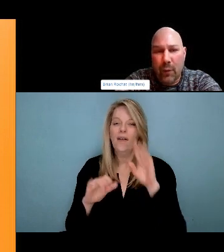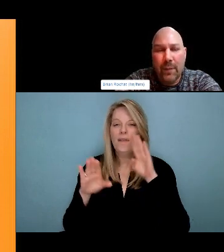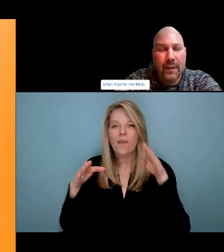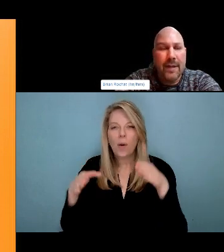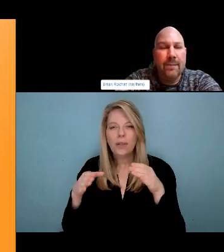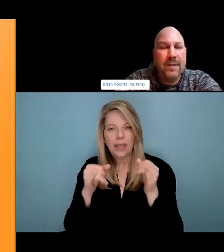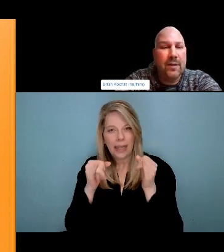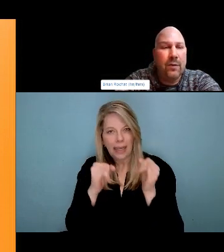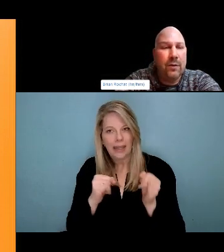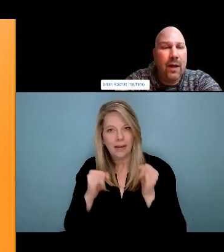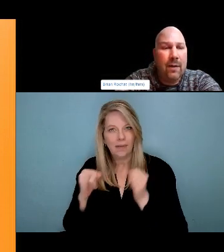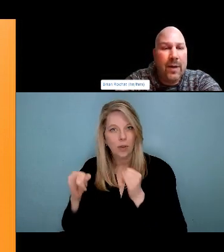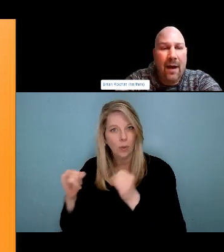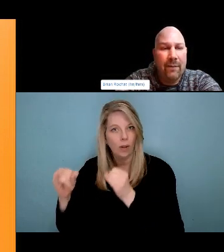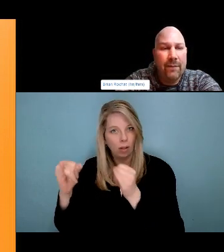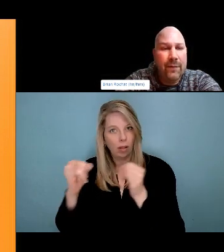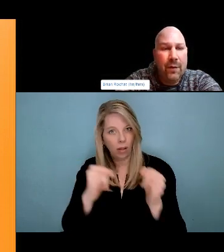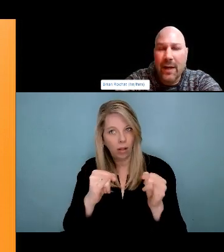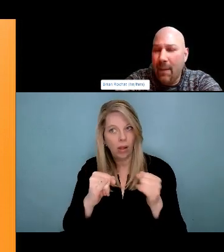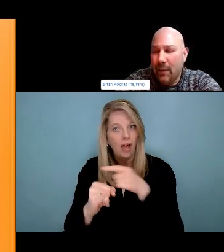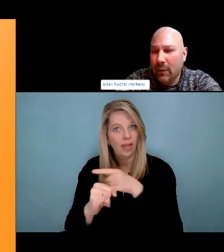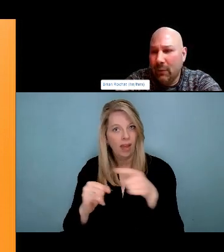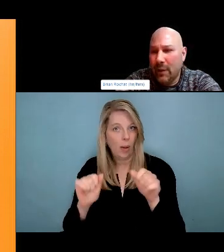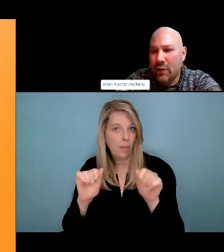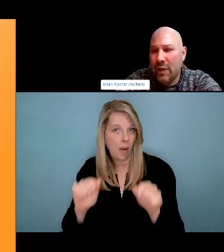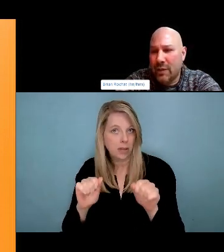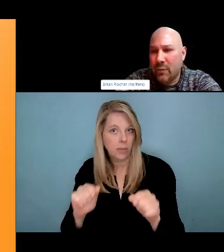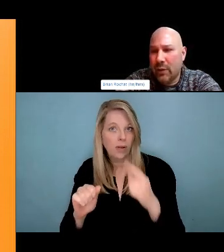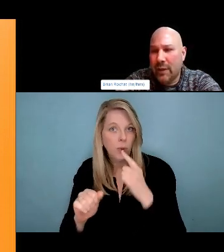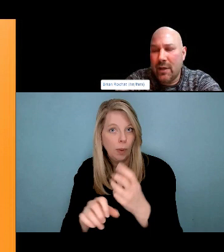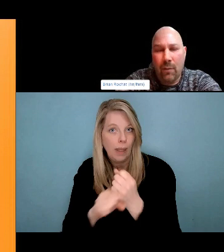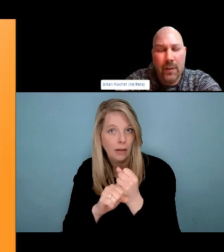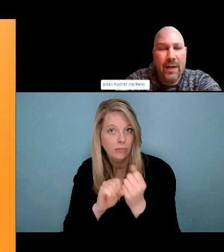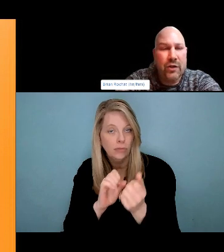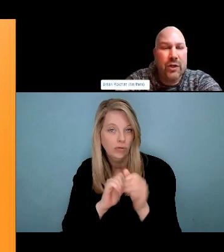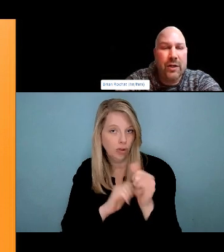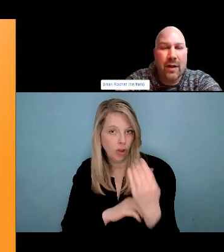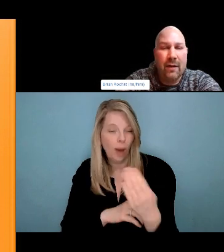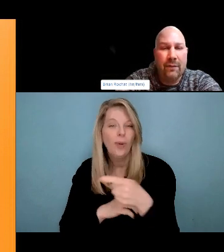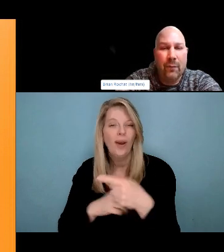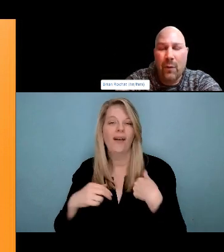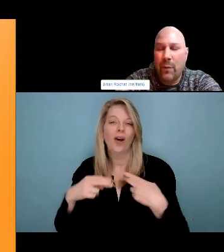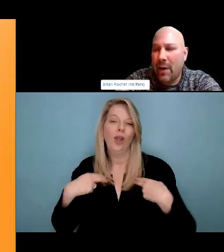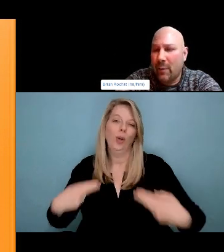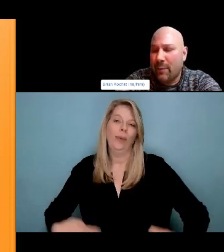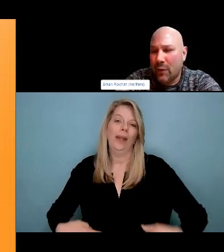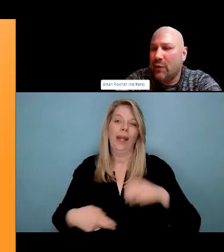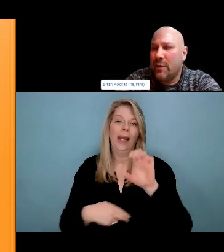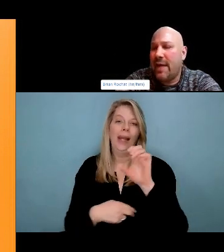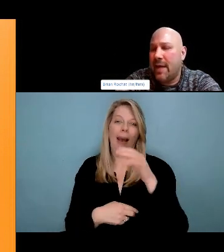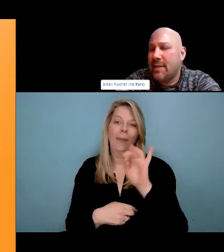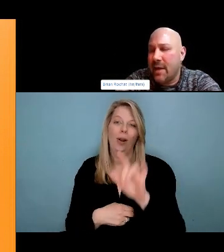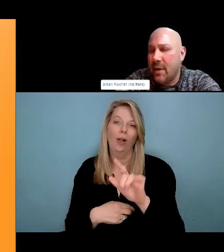people who use substance really play a role in how we treat people who use substances. It's kind of like the war on drugs making its way into our personal lives when we don't